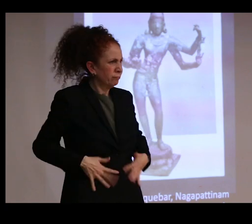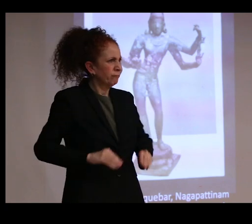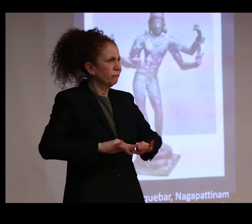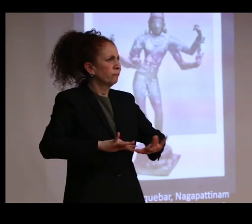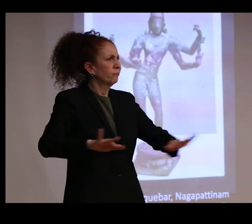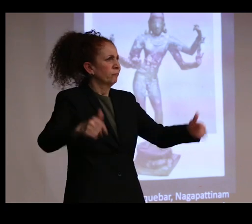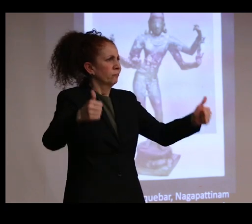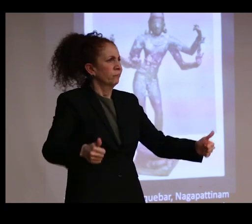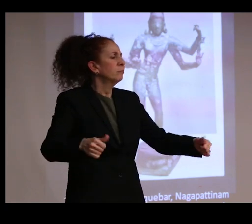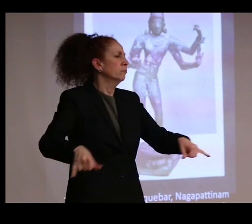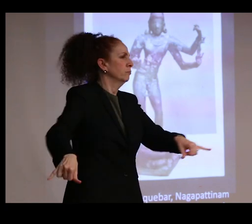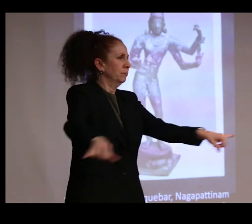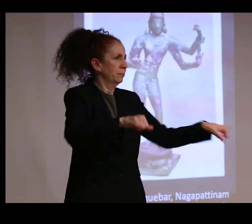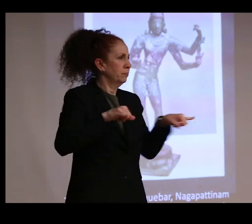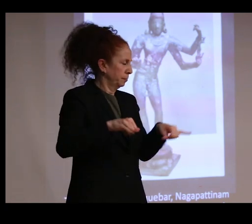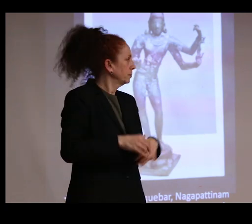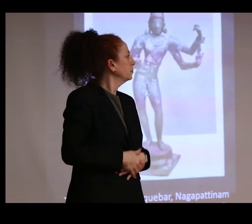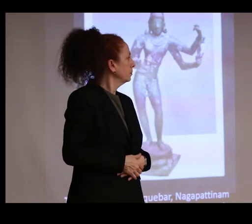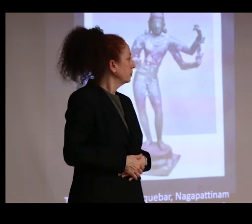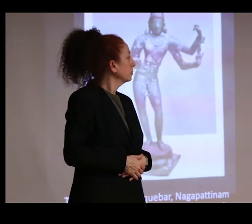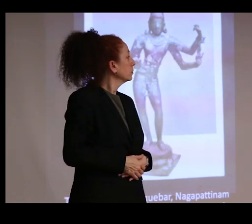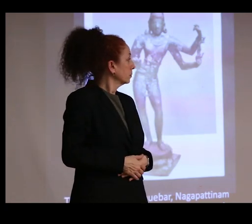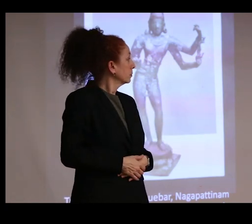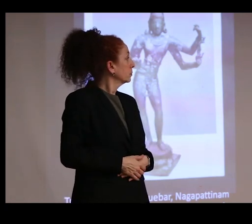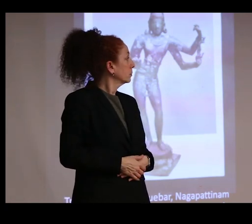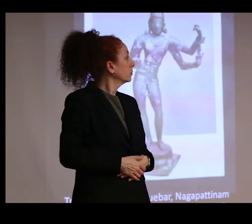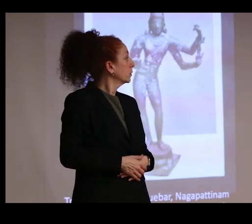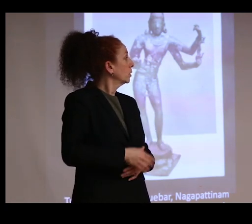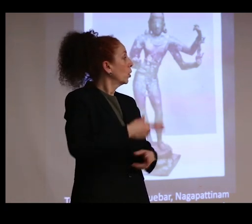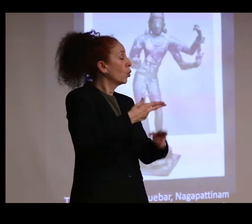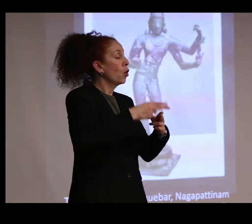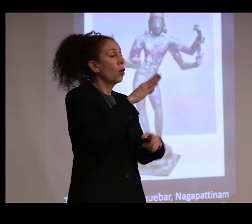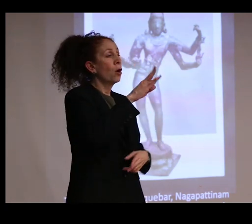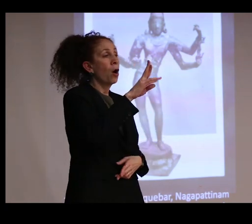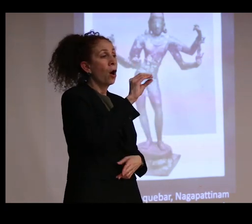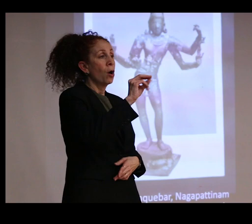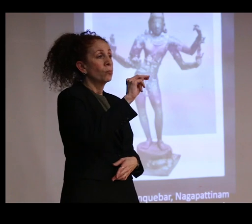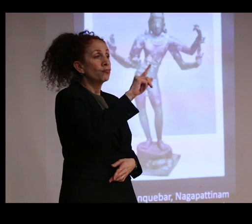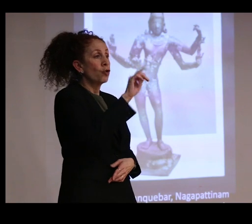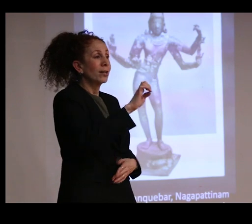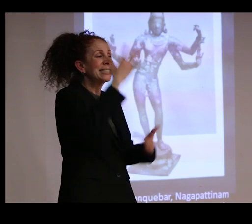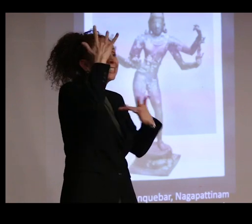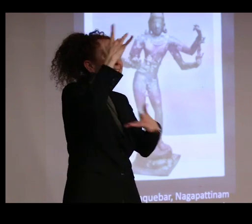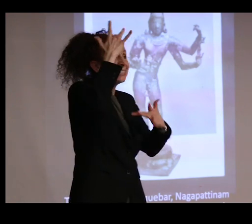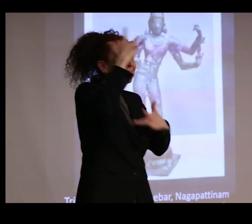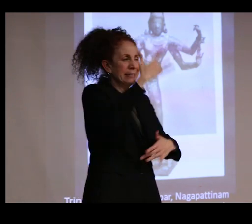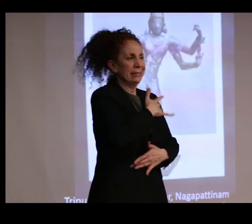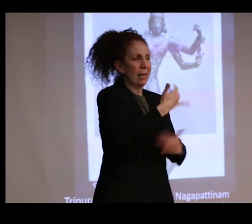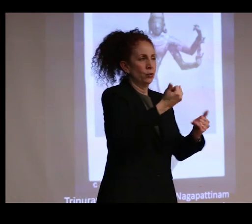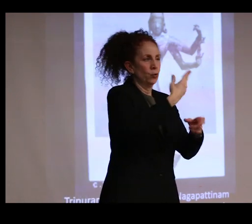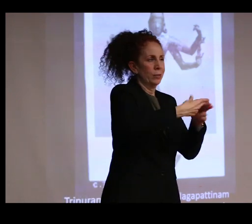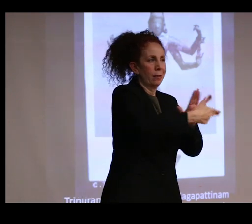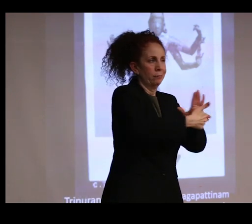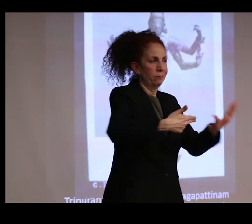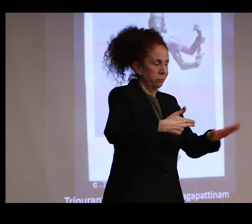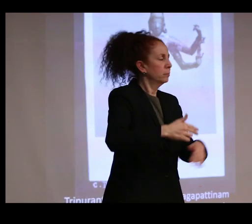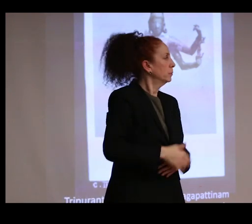patina. Today, we would refer to this as bronze disease, a corrosion product commonly associated with active salts